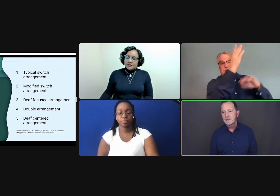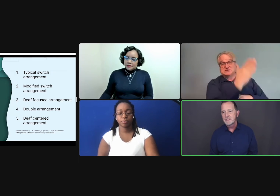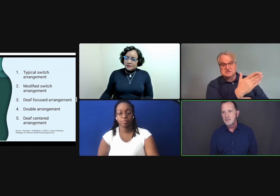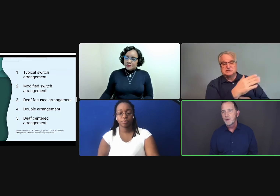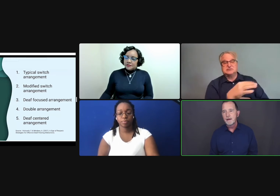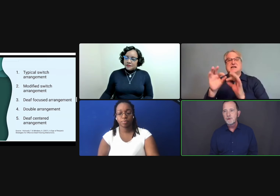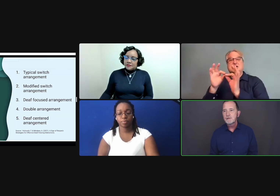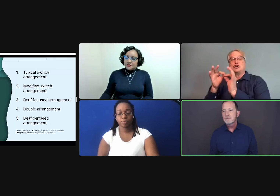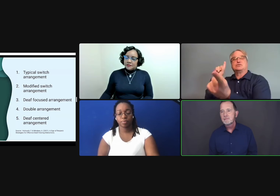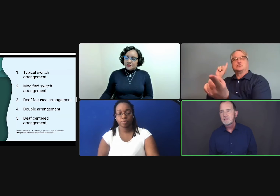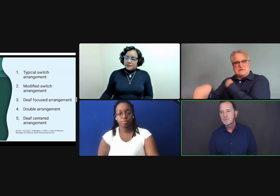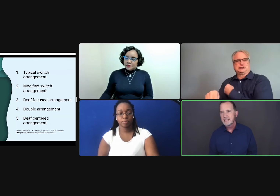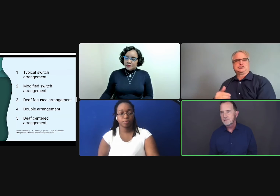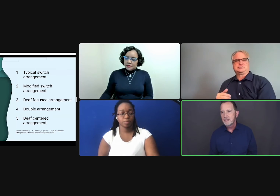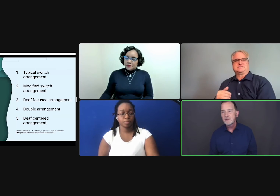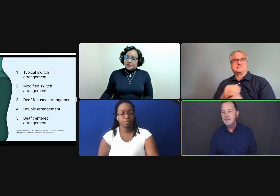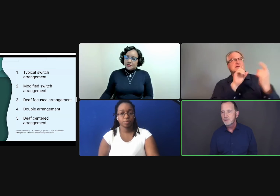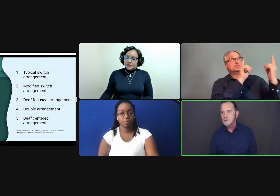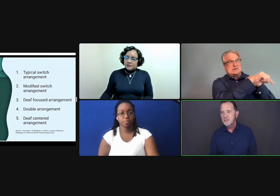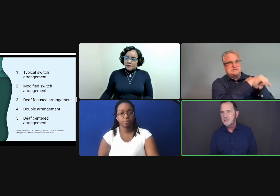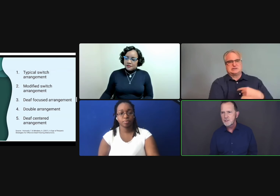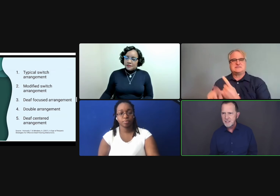This is whenever presenter hearing speakers switch, switch